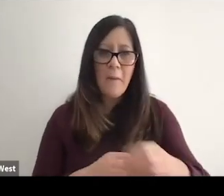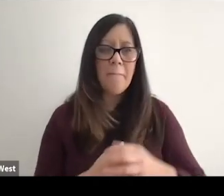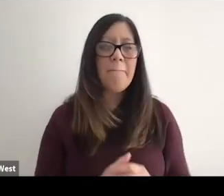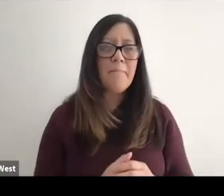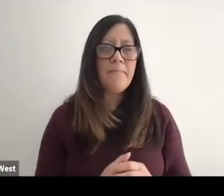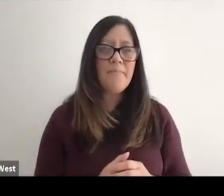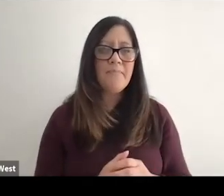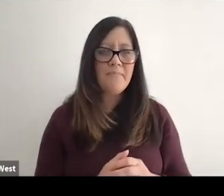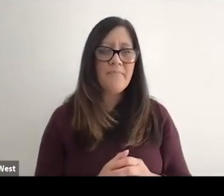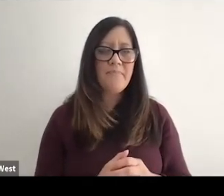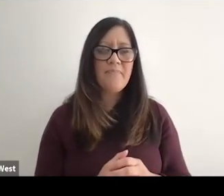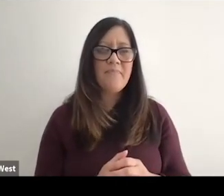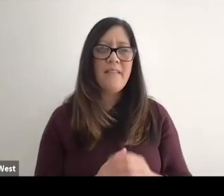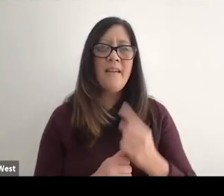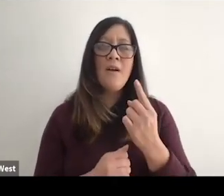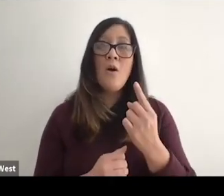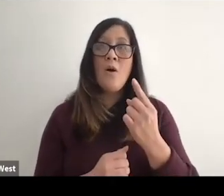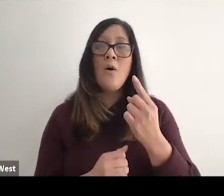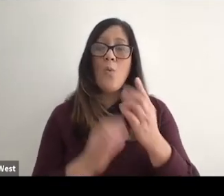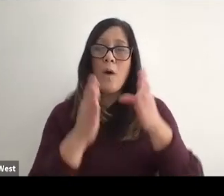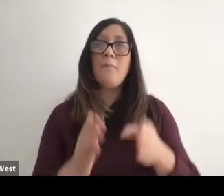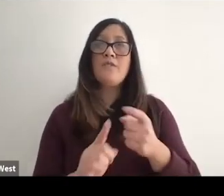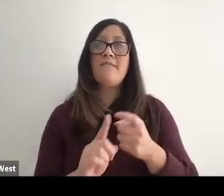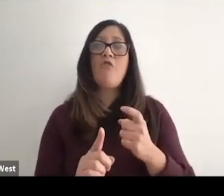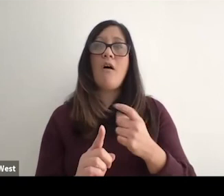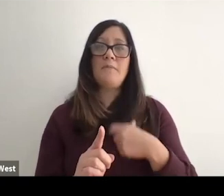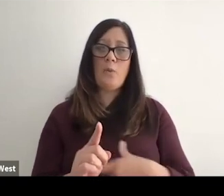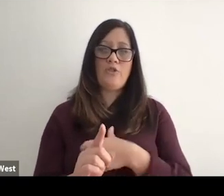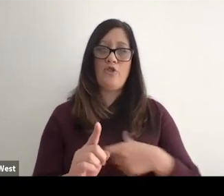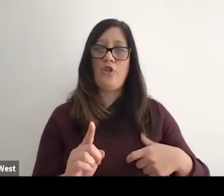42 finals. Starting this to Ann Lucas, Kristin from Switzerland, is the dominant one in this field.